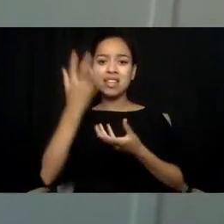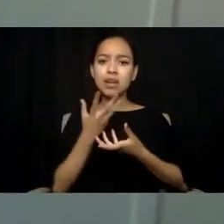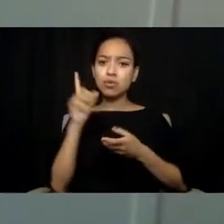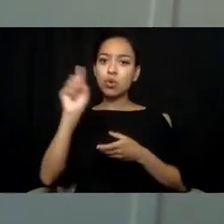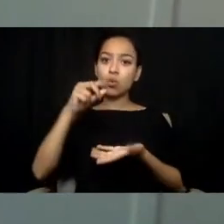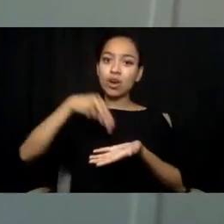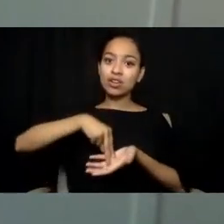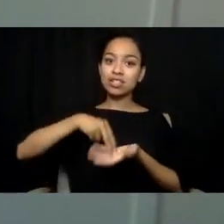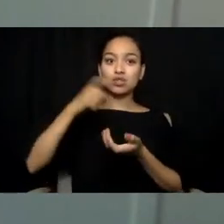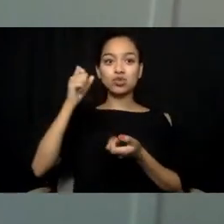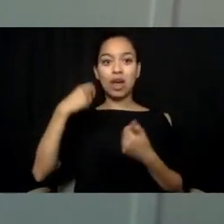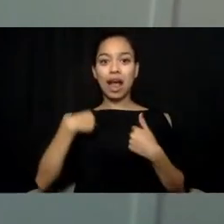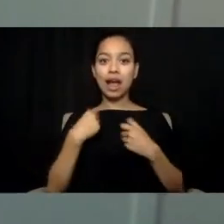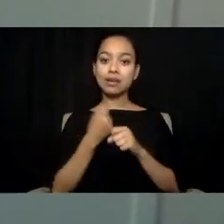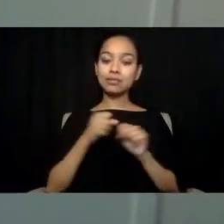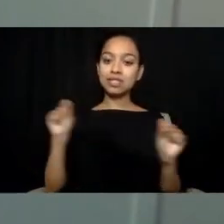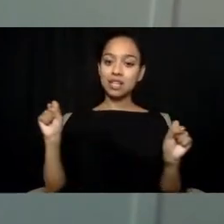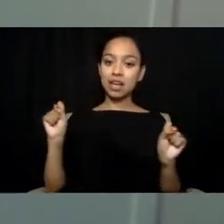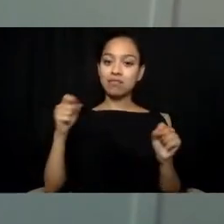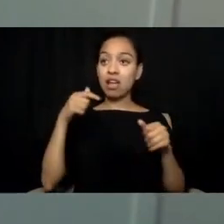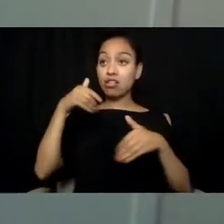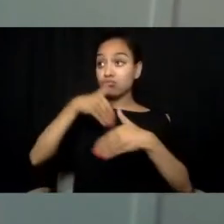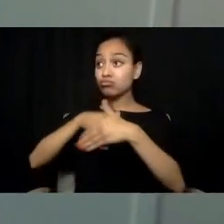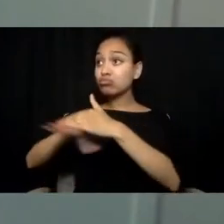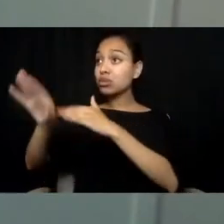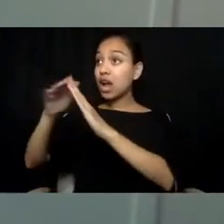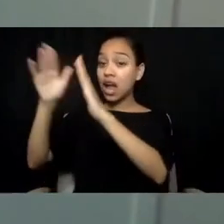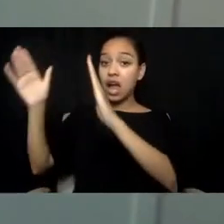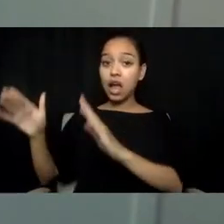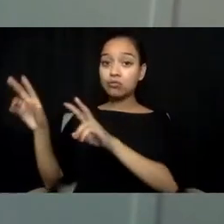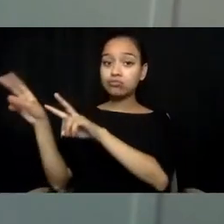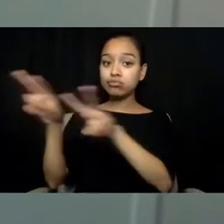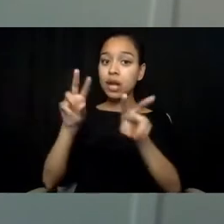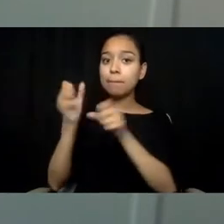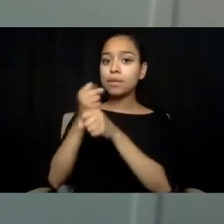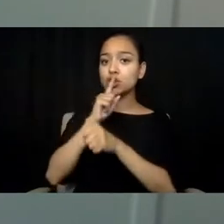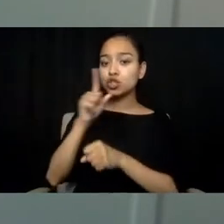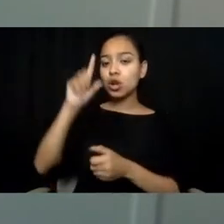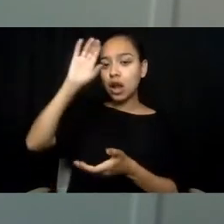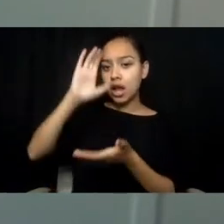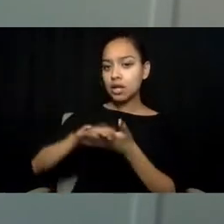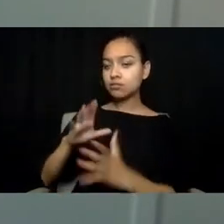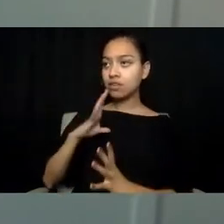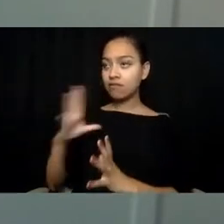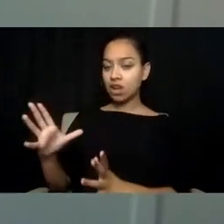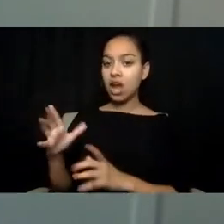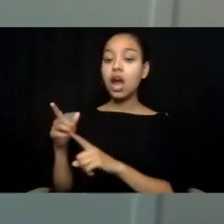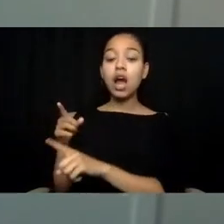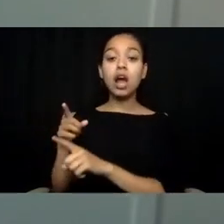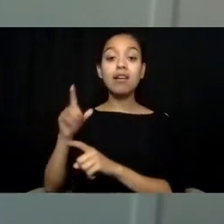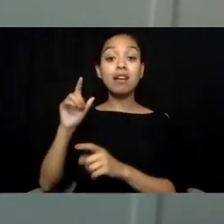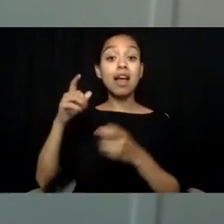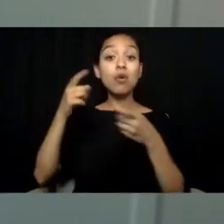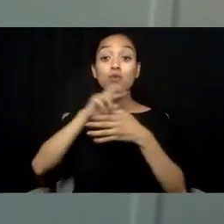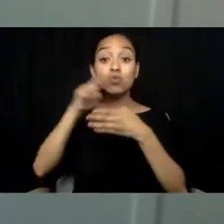while they went inside the house to do a wellness check on my husband, which resulted in, due to my acute sense of smell,